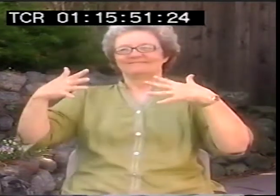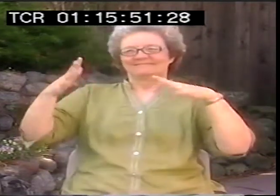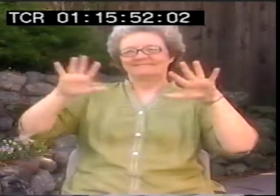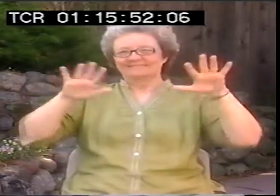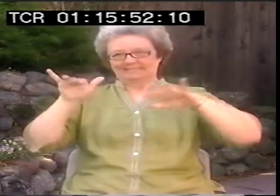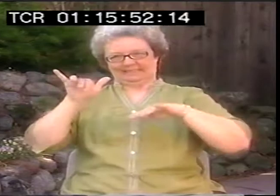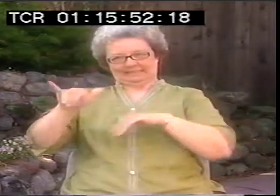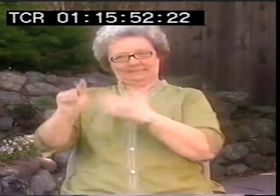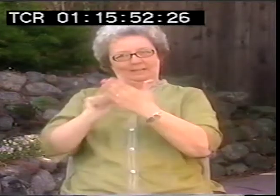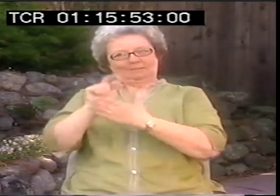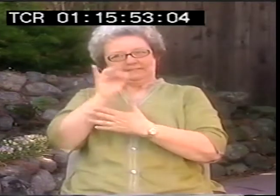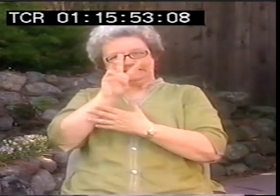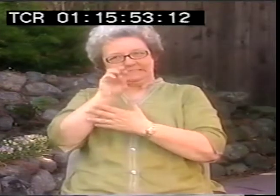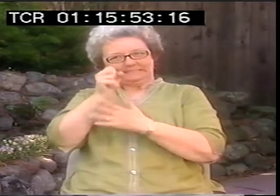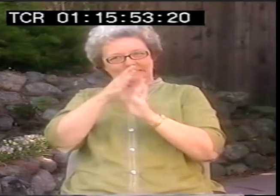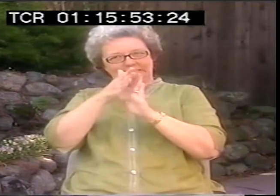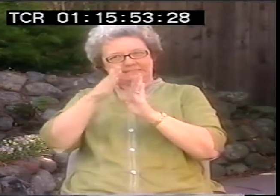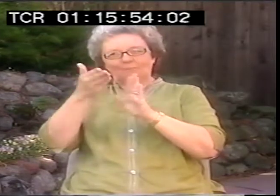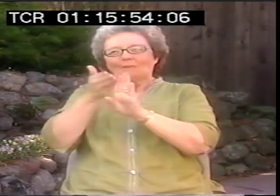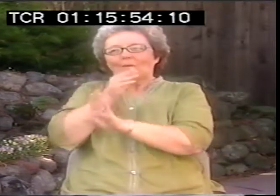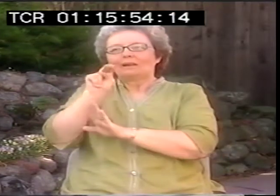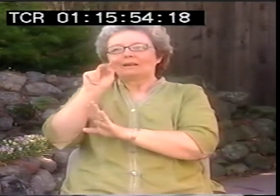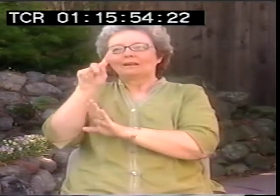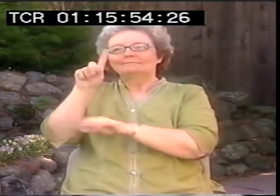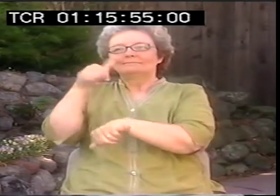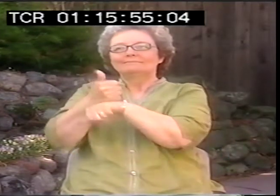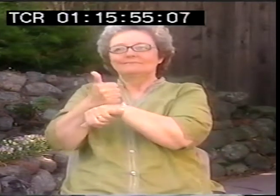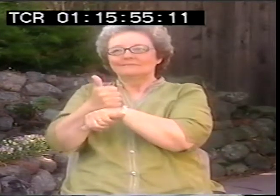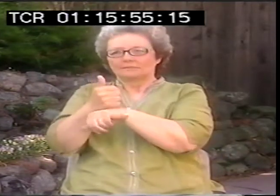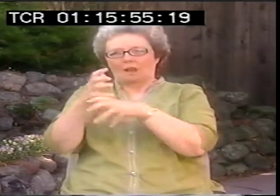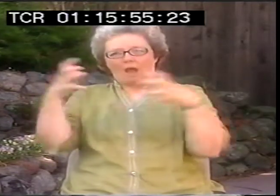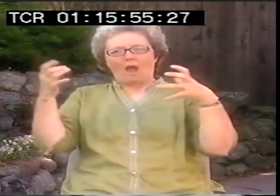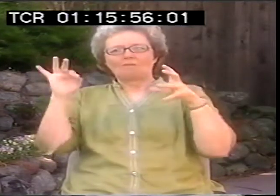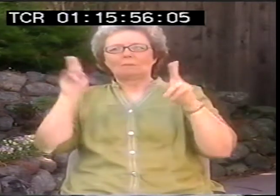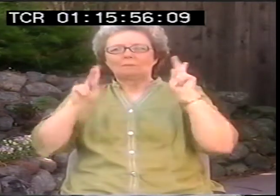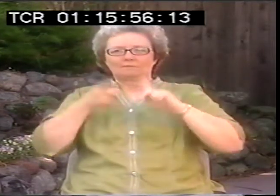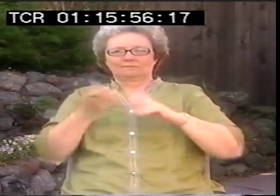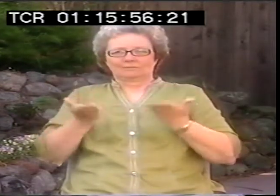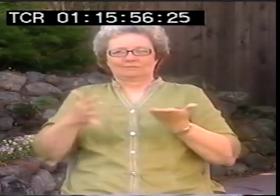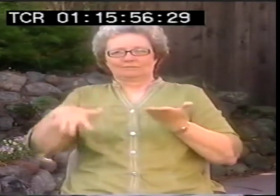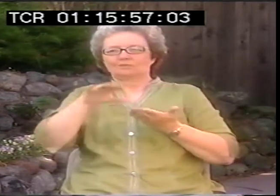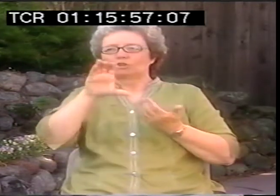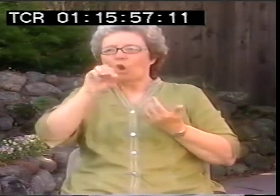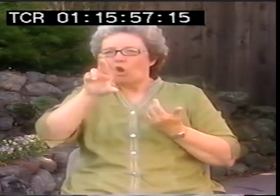So there was a lot of exposure to theater in this area, a lot of acting this time in the '60s.